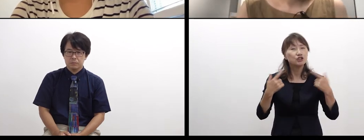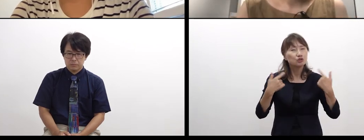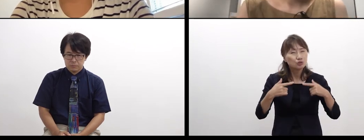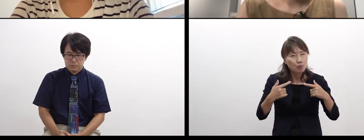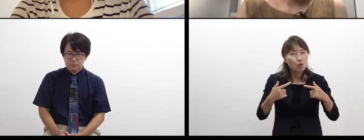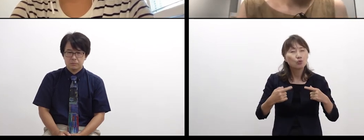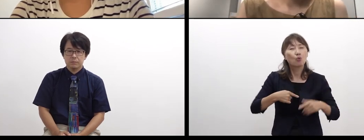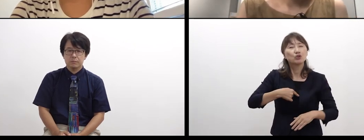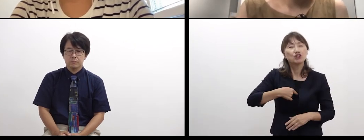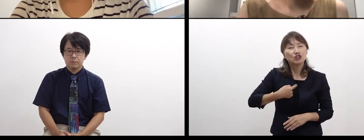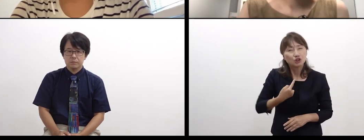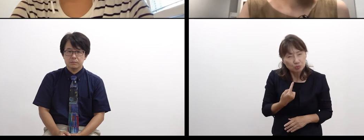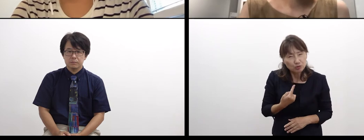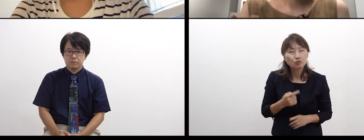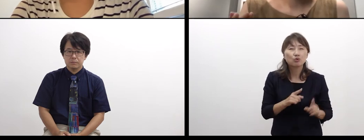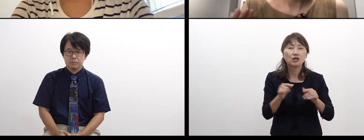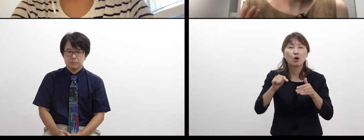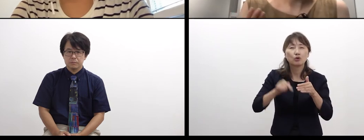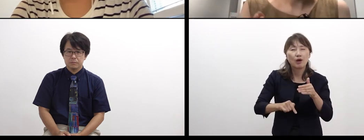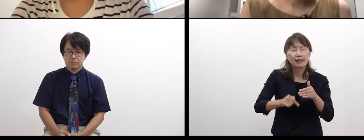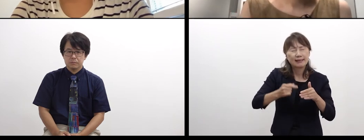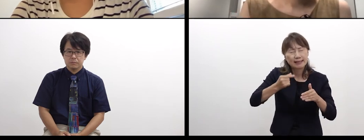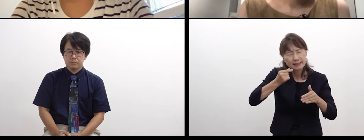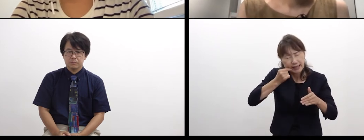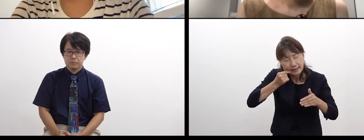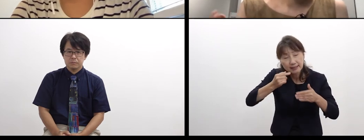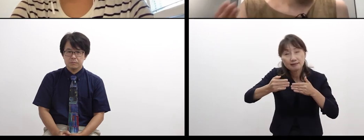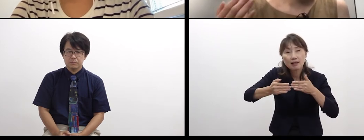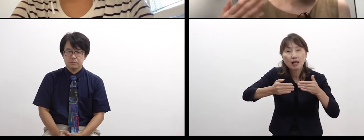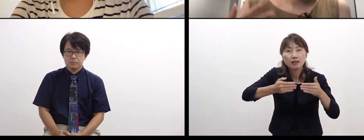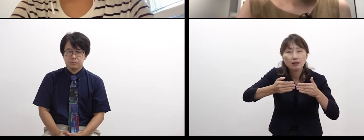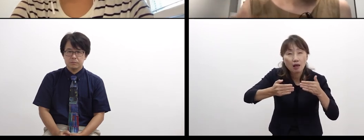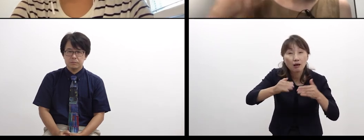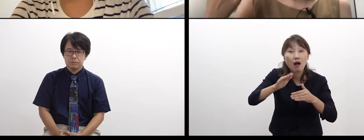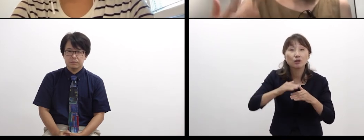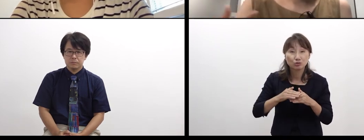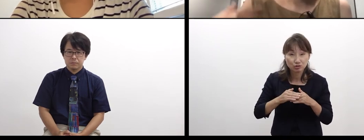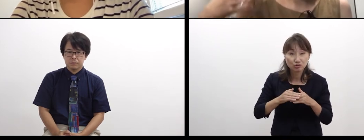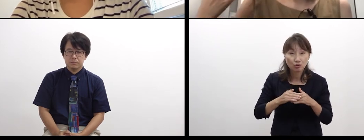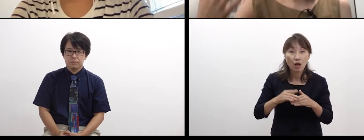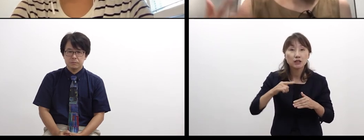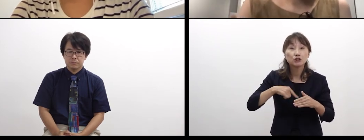you never do in where you usually are,